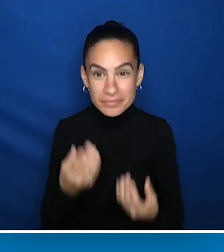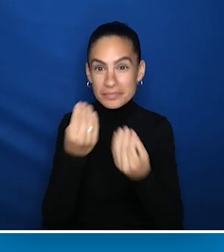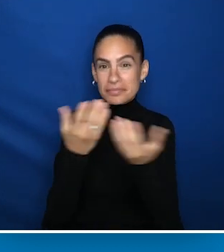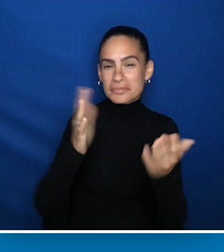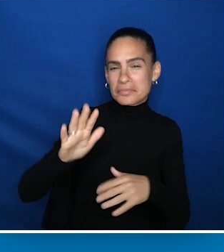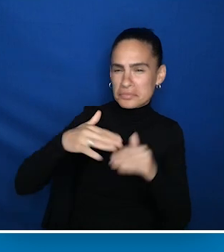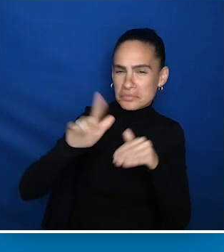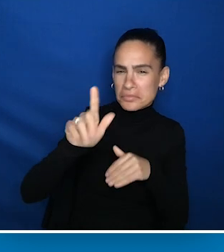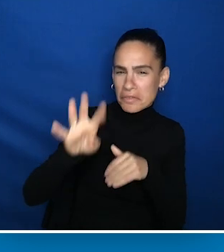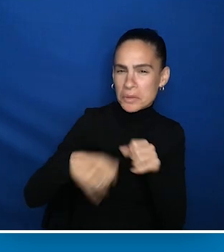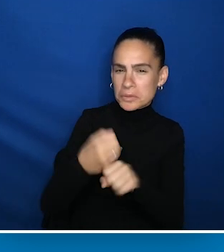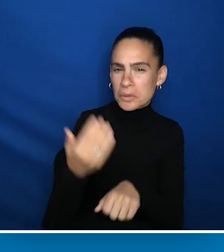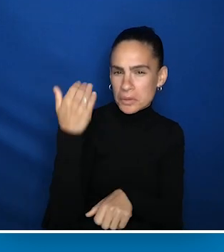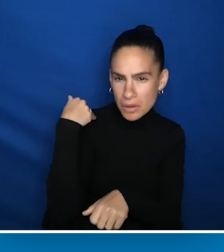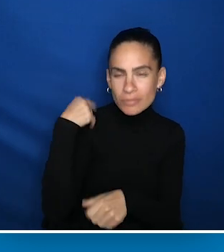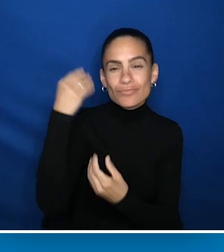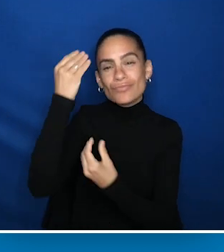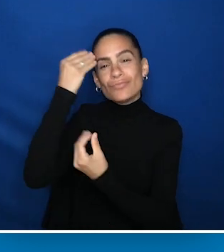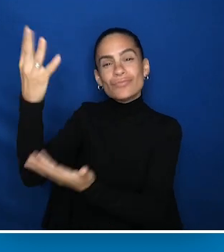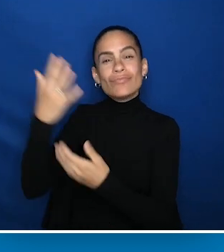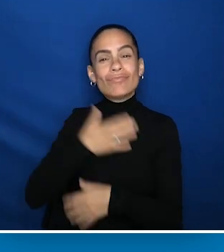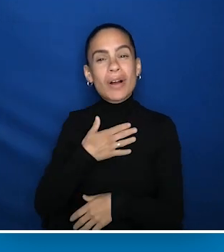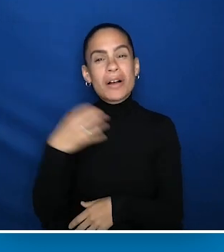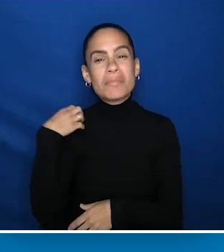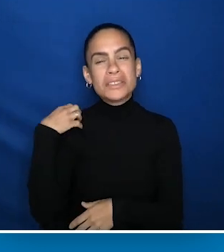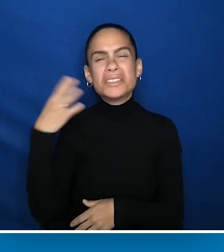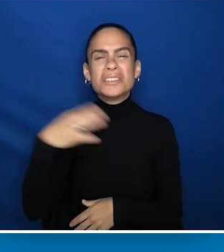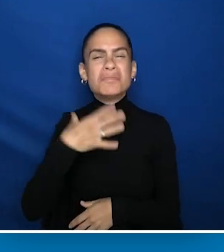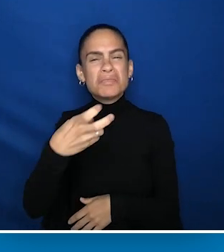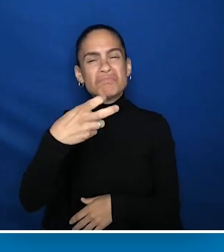24 or so years ago, when I told my then boss that I was switching